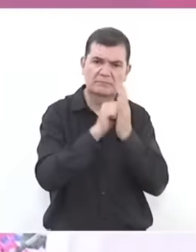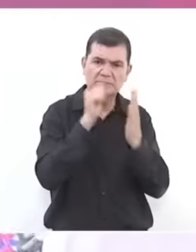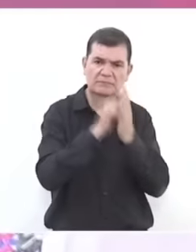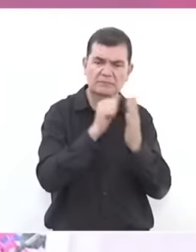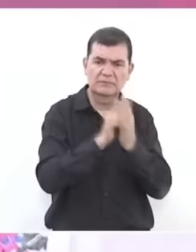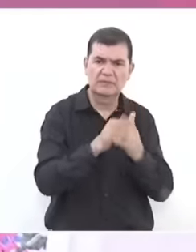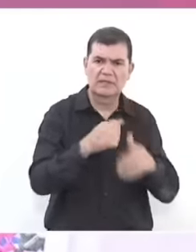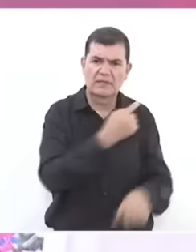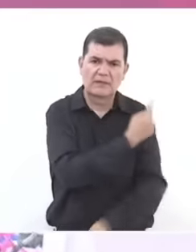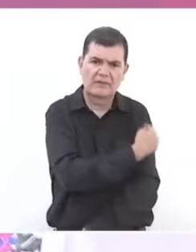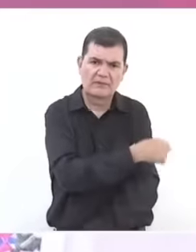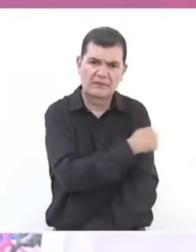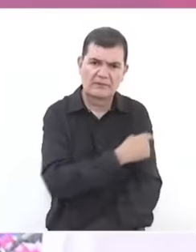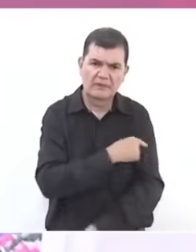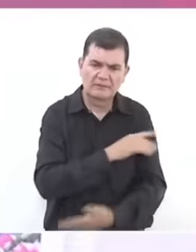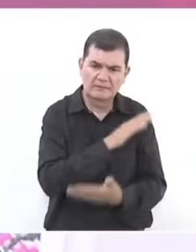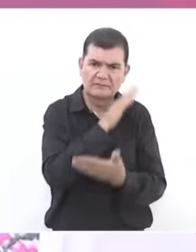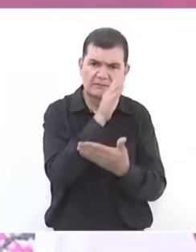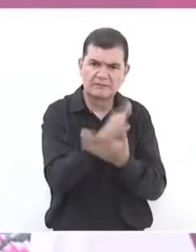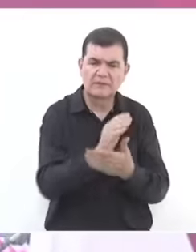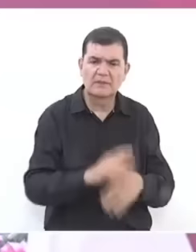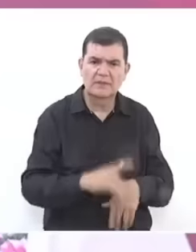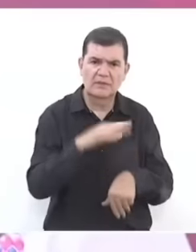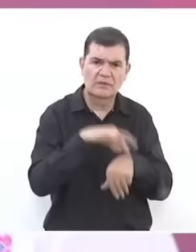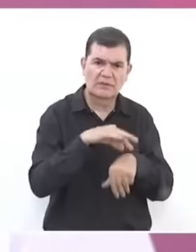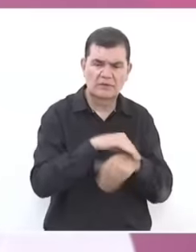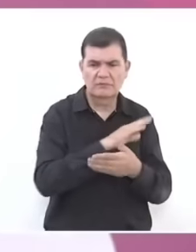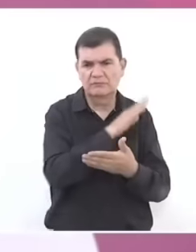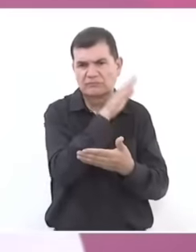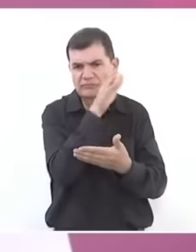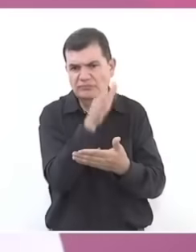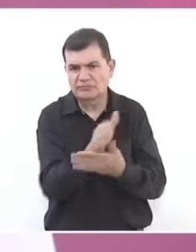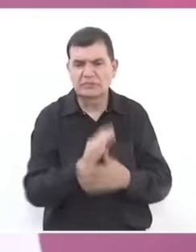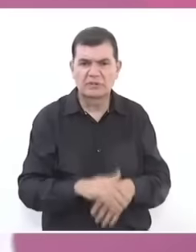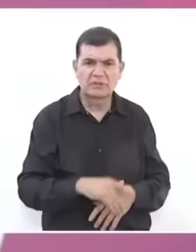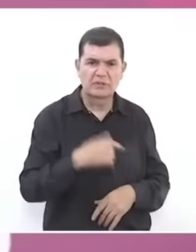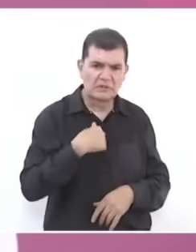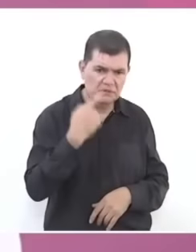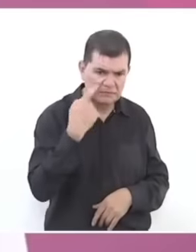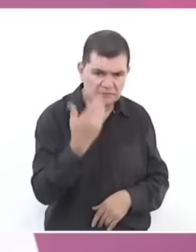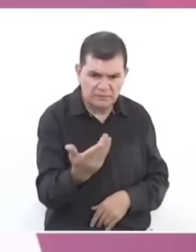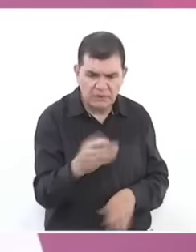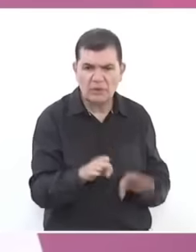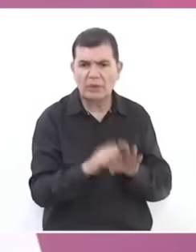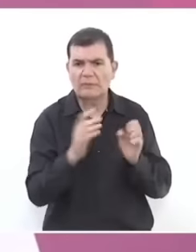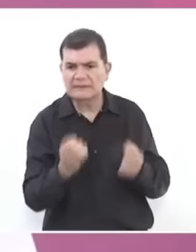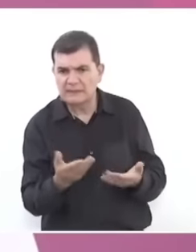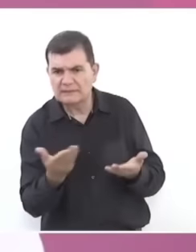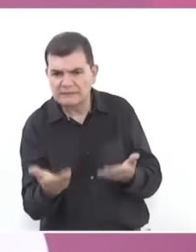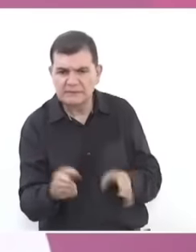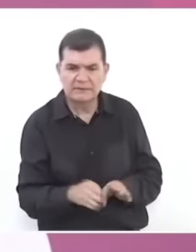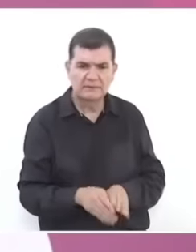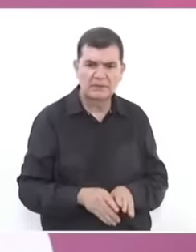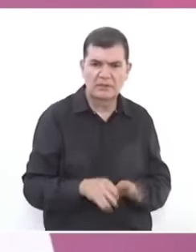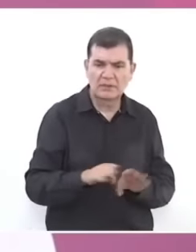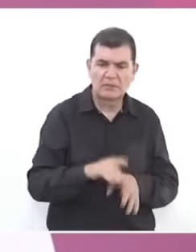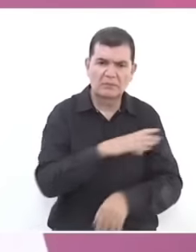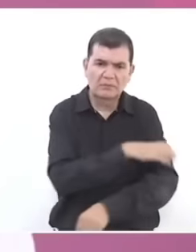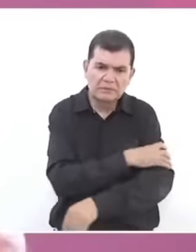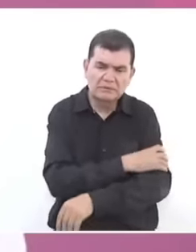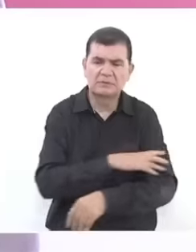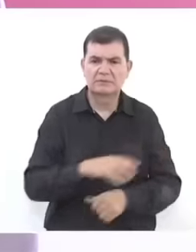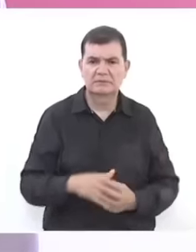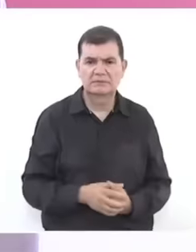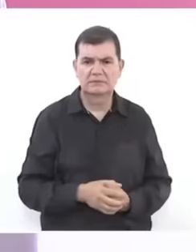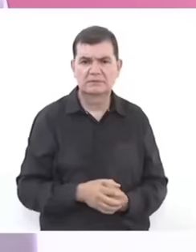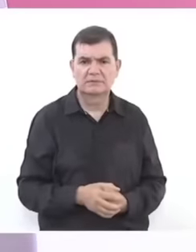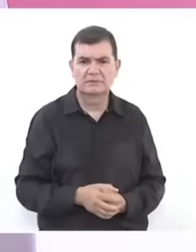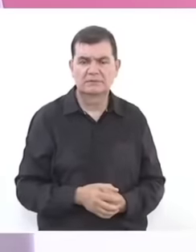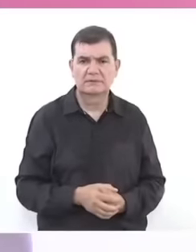nurse comes knocking on the door a doctor a doctor I come to see him to see how he is doing You see how the pressure is and the